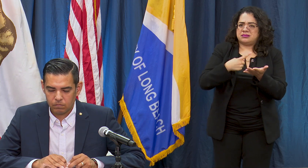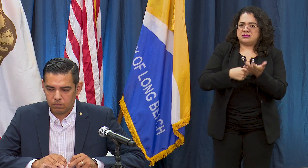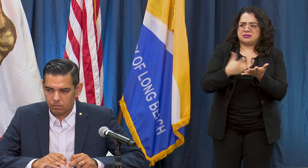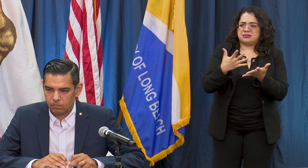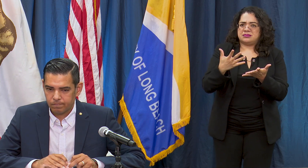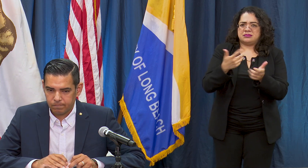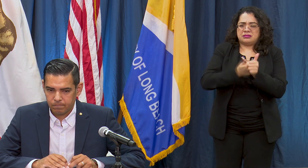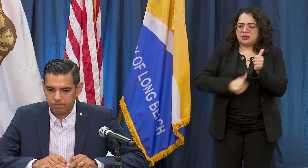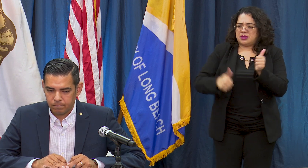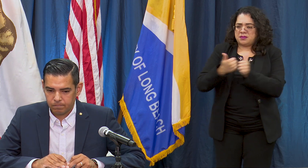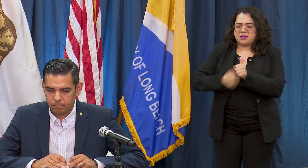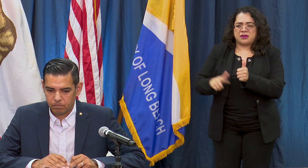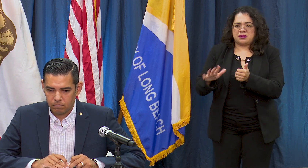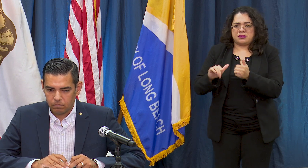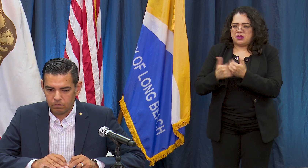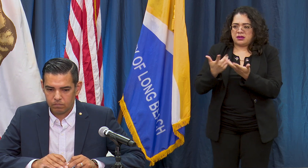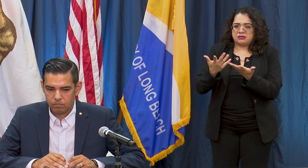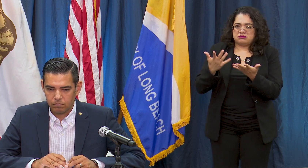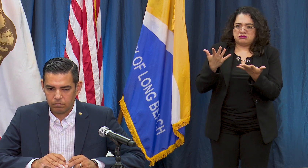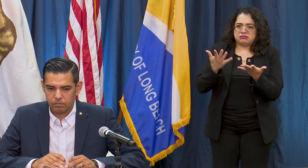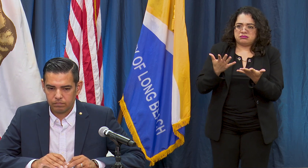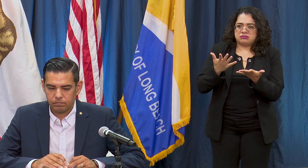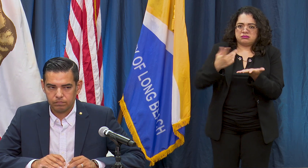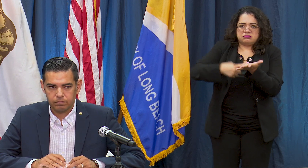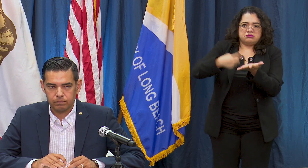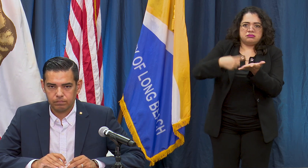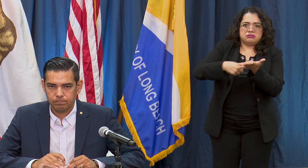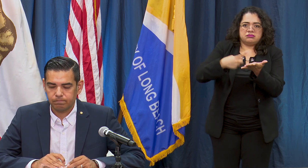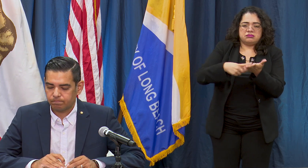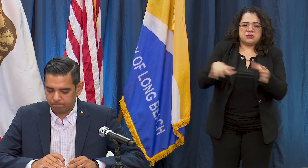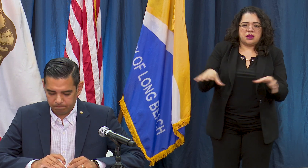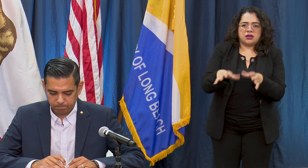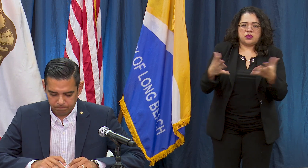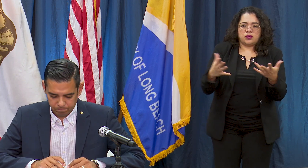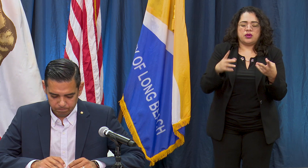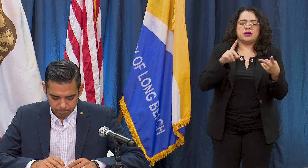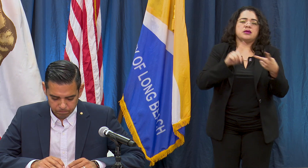start seeing our numbers being more accurately reflected and second question